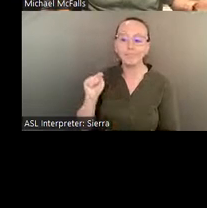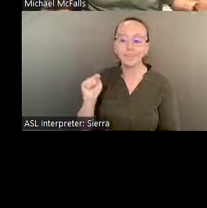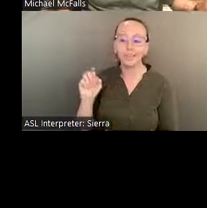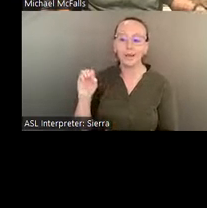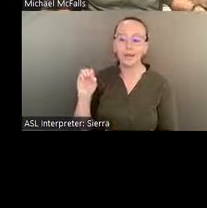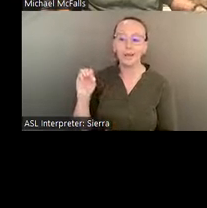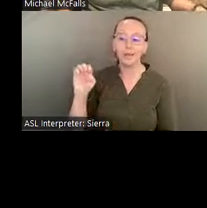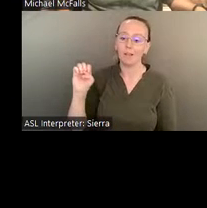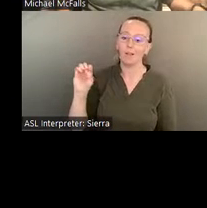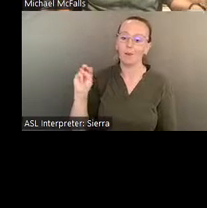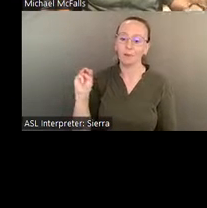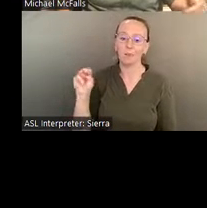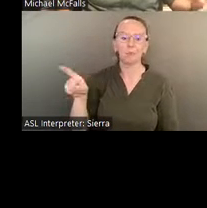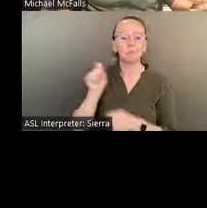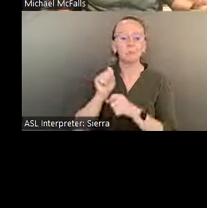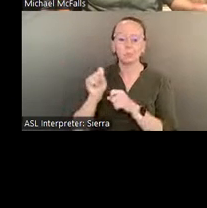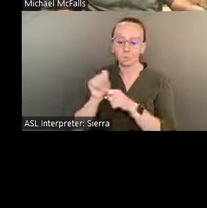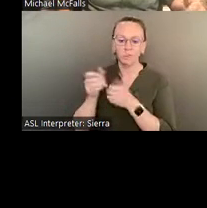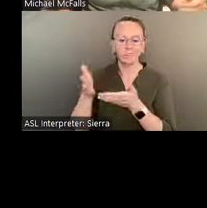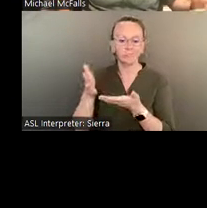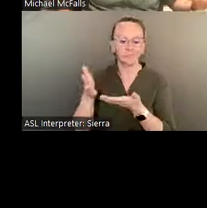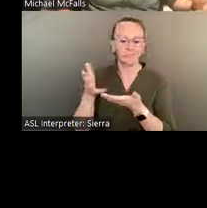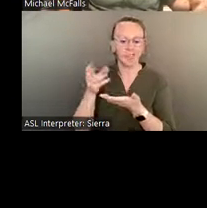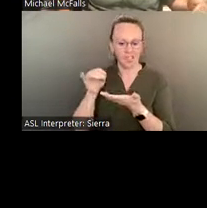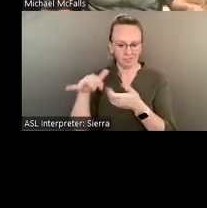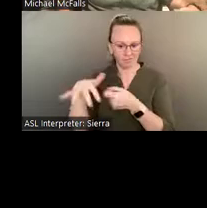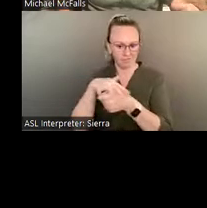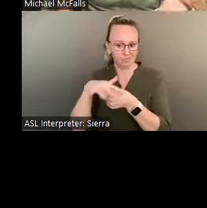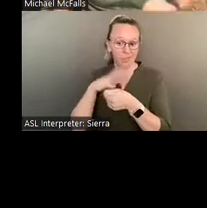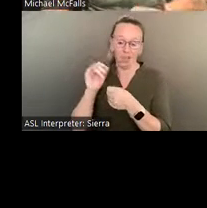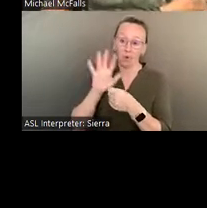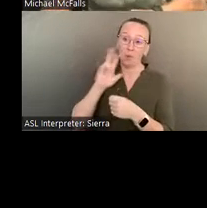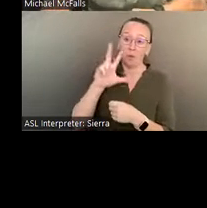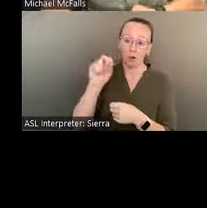30 years. Pasaquan was briefly noted in a few magazines and newspapers here and there.